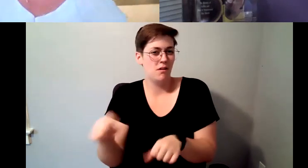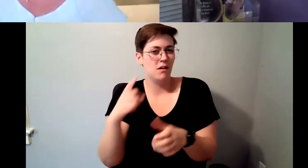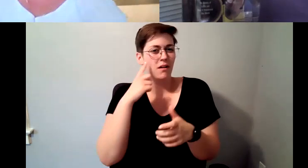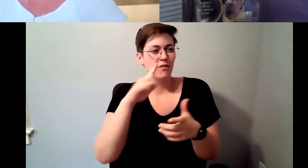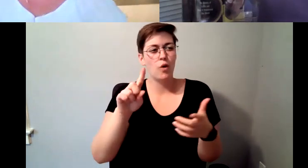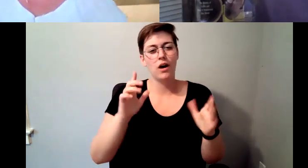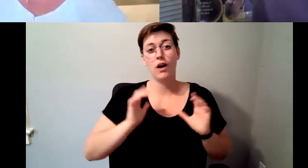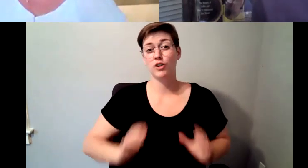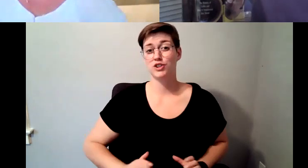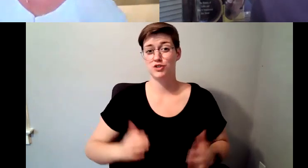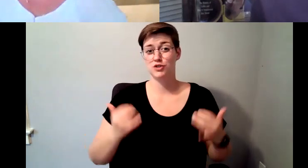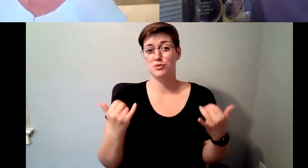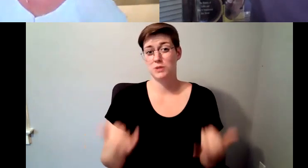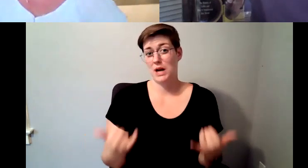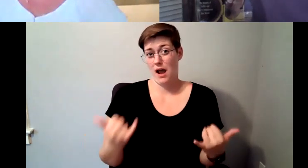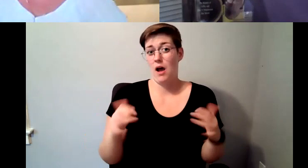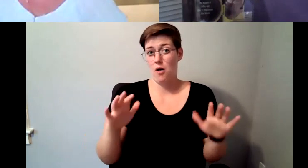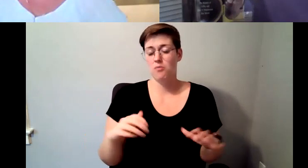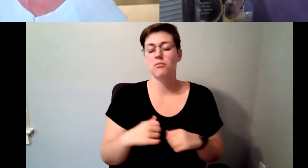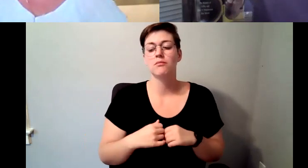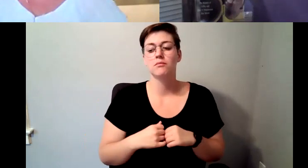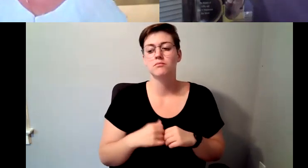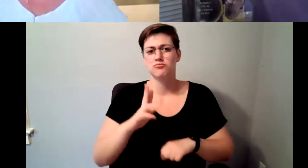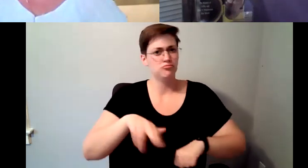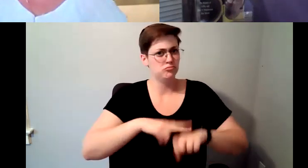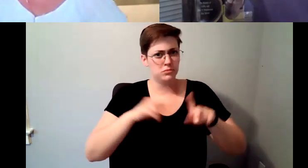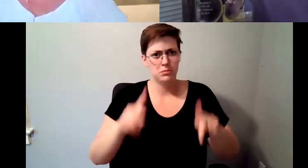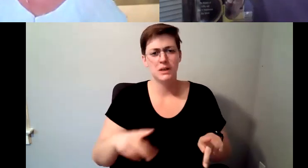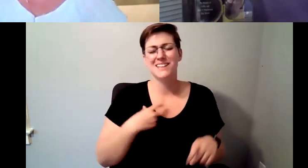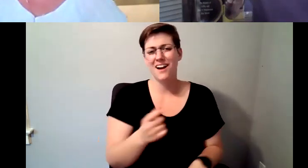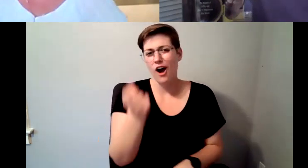to understand where what we enjoy today came from.